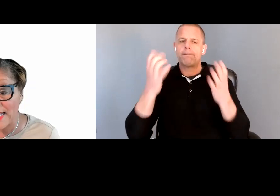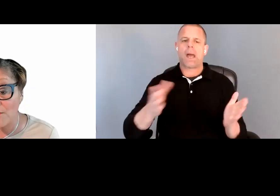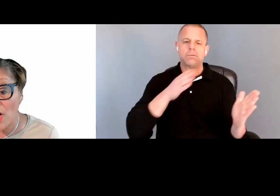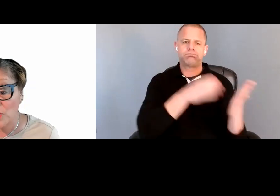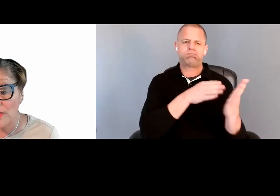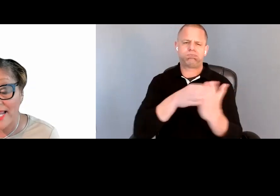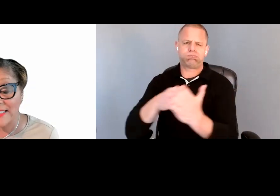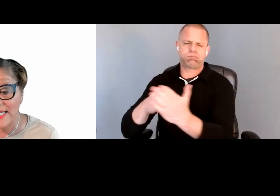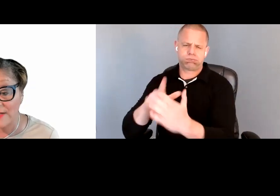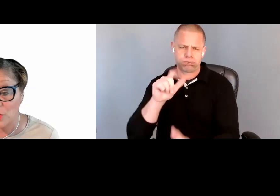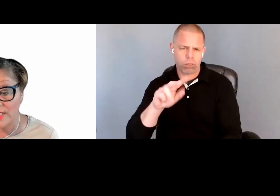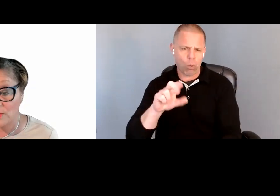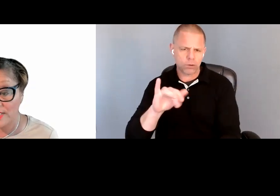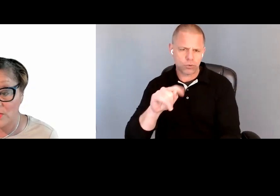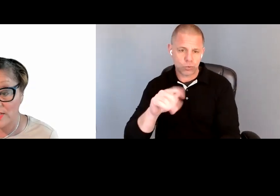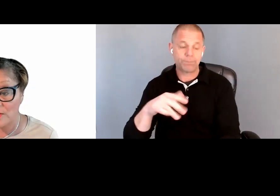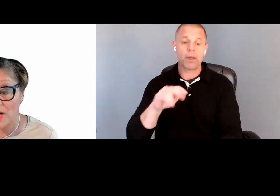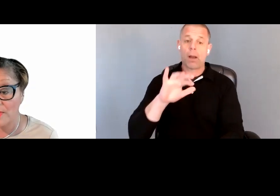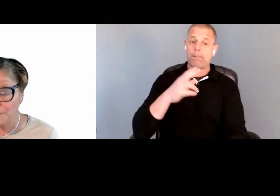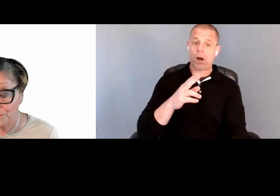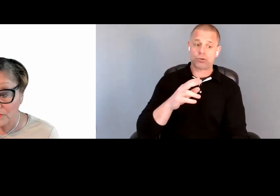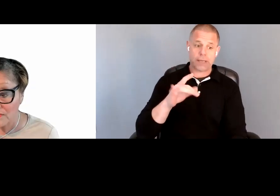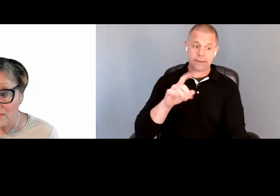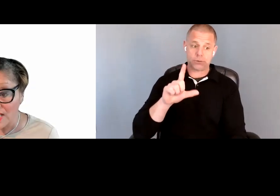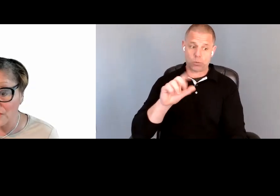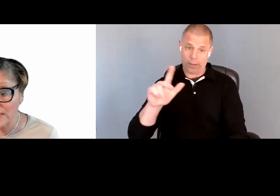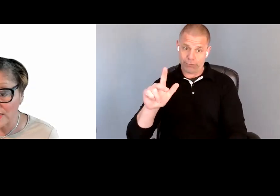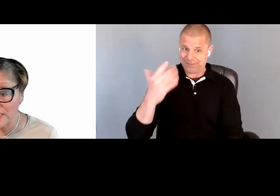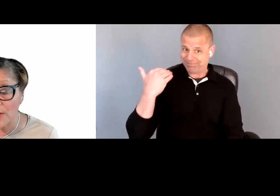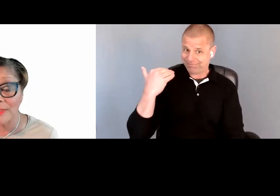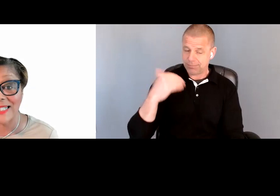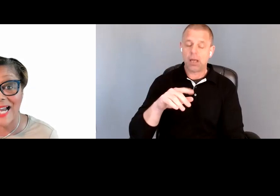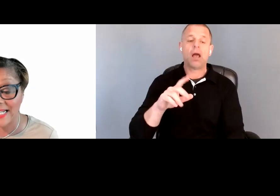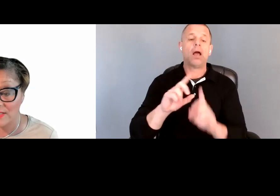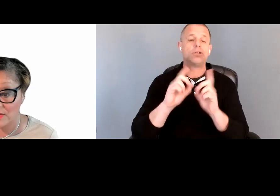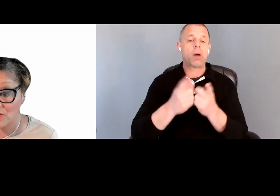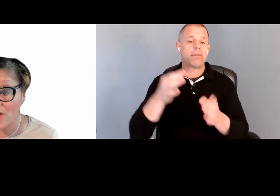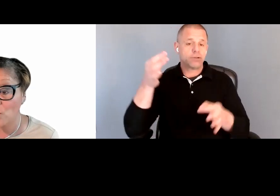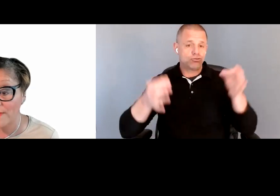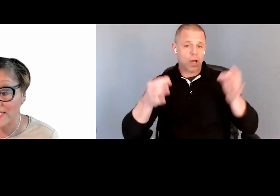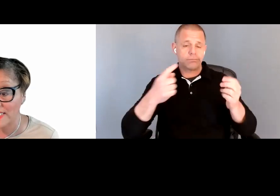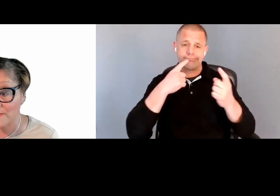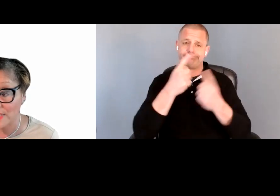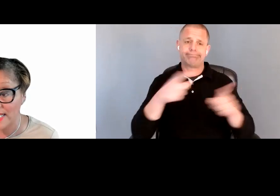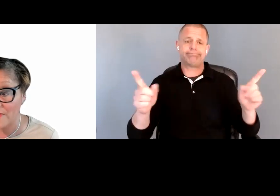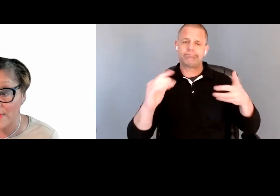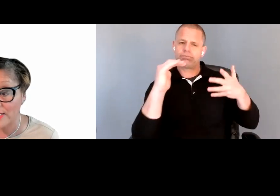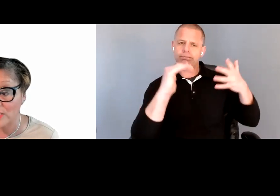And in March 18 of 2023, the Department published guidance on Web accessibility and the Americans